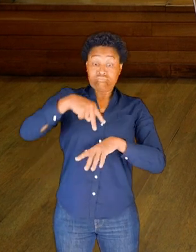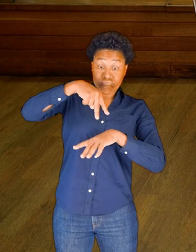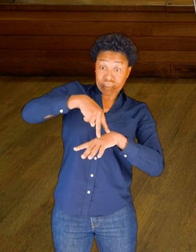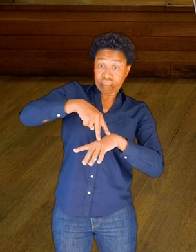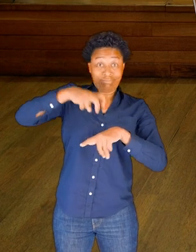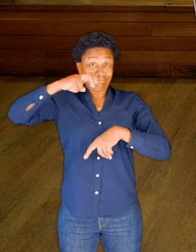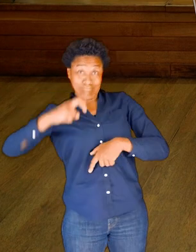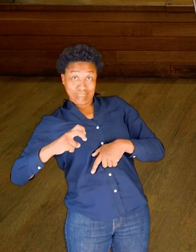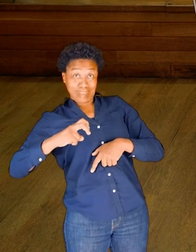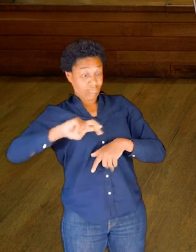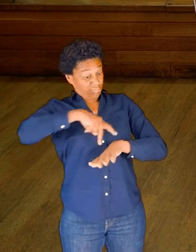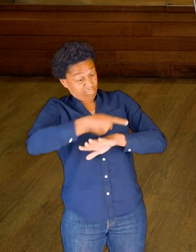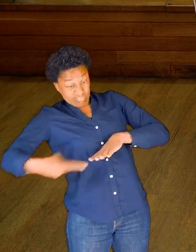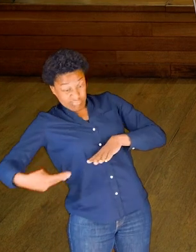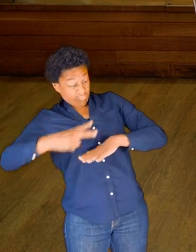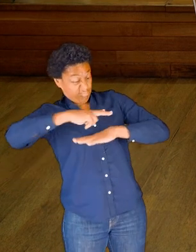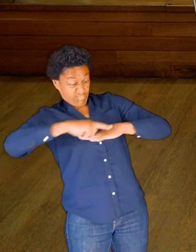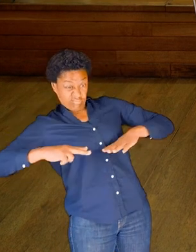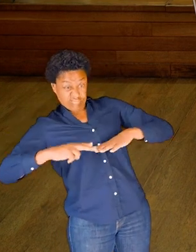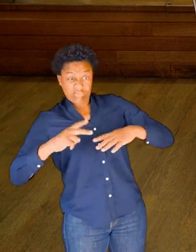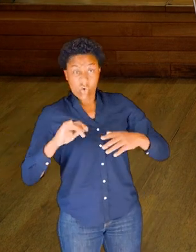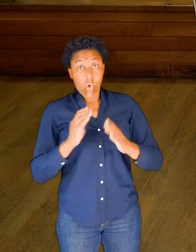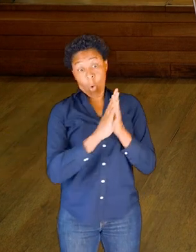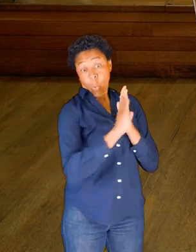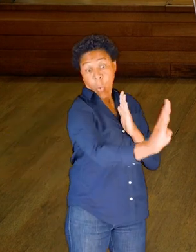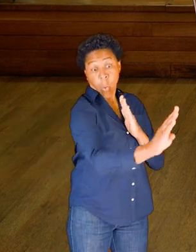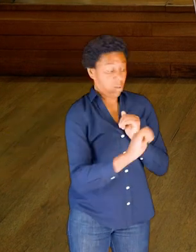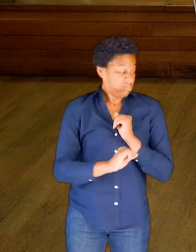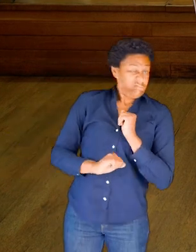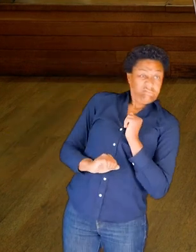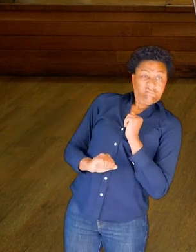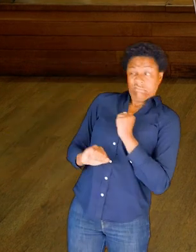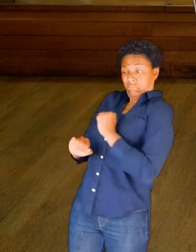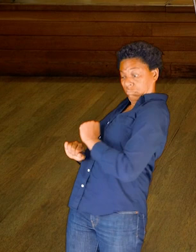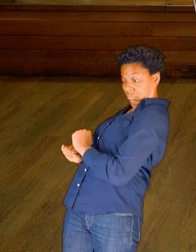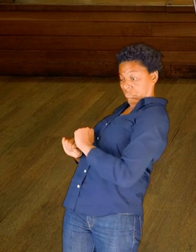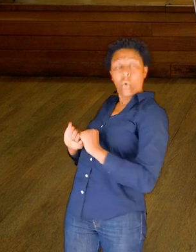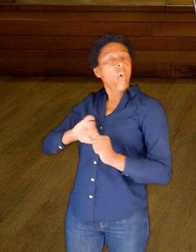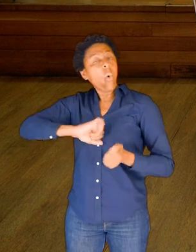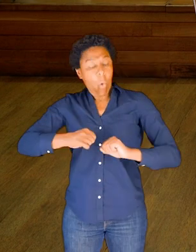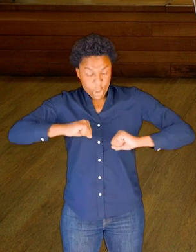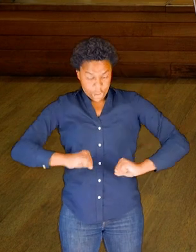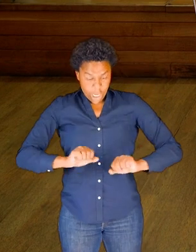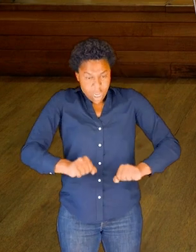on the floor, or perhaps even choosing to lean up against a hard surface like a wall or the back of a chair.